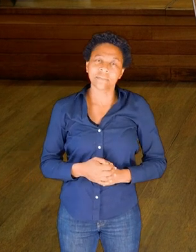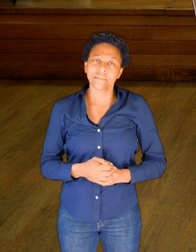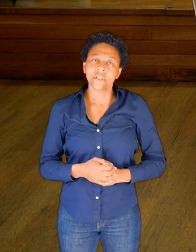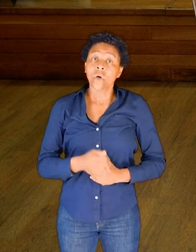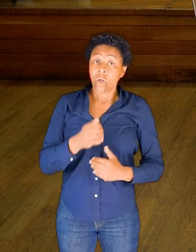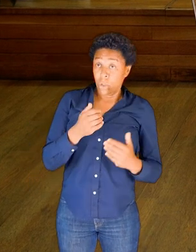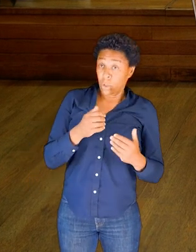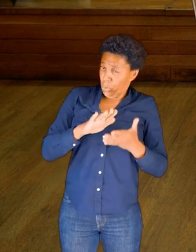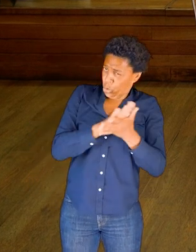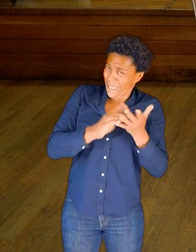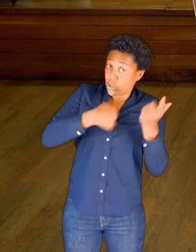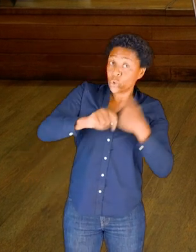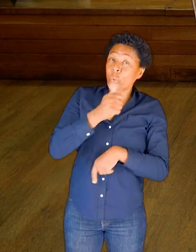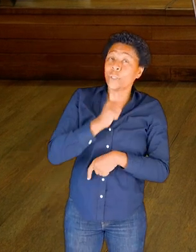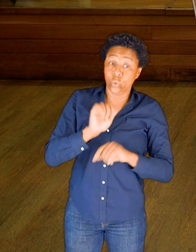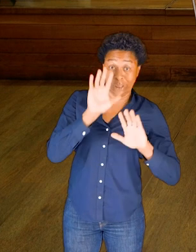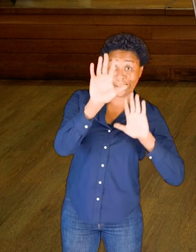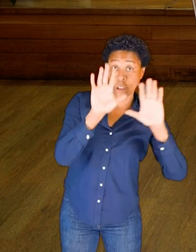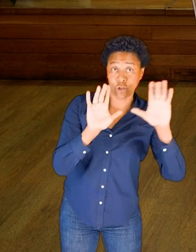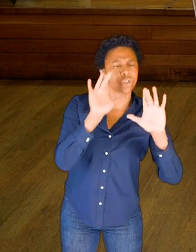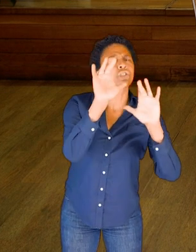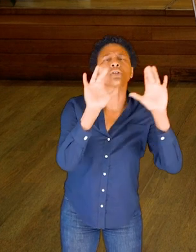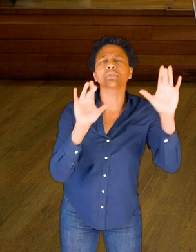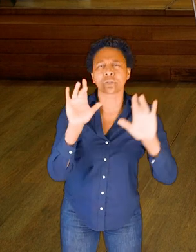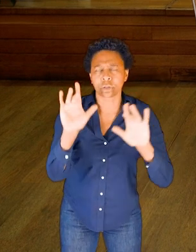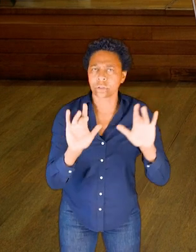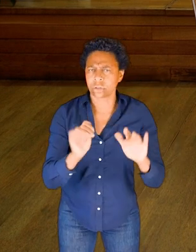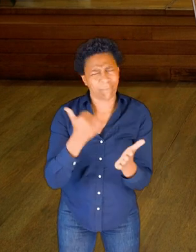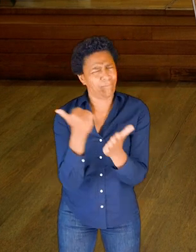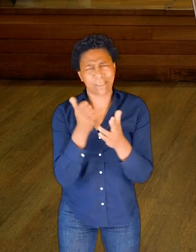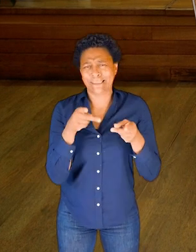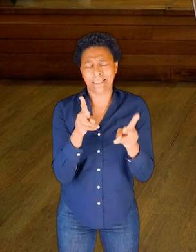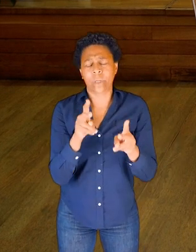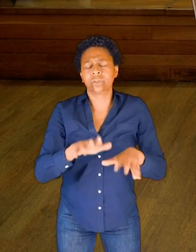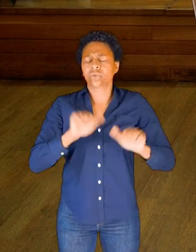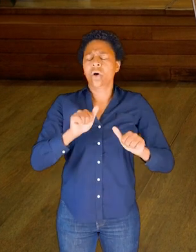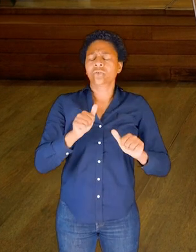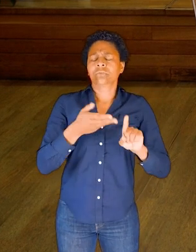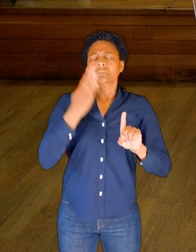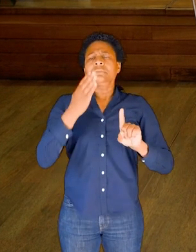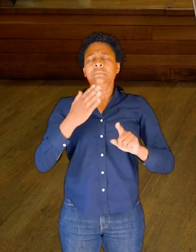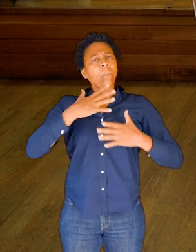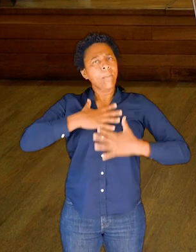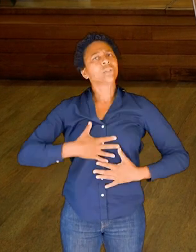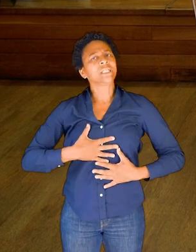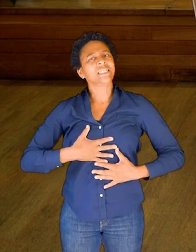So using touch is a great way to start to get to know your body in a different way.